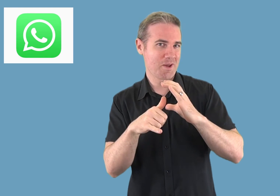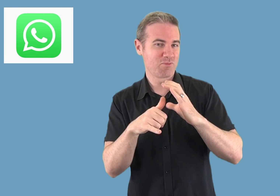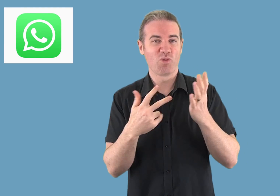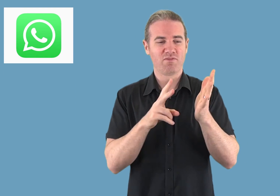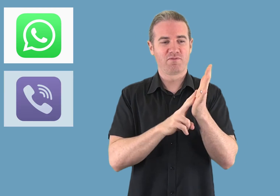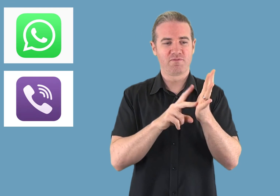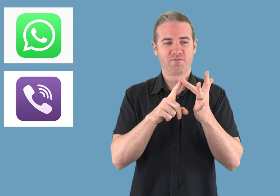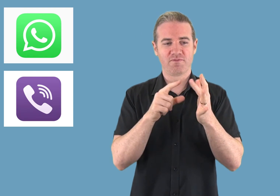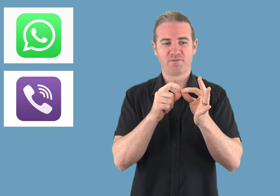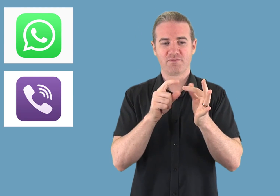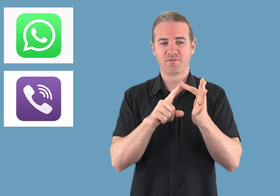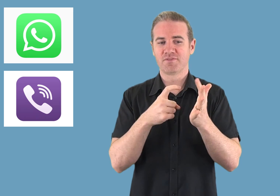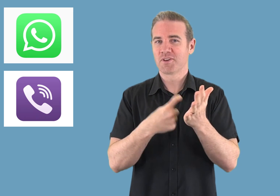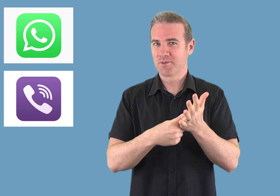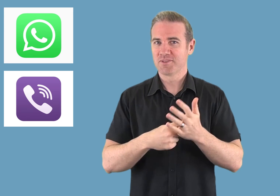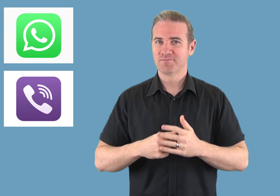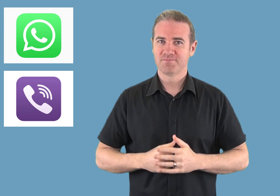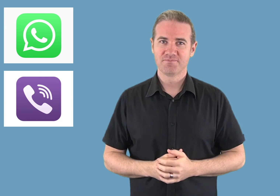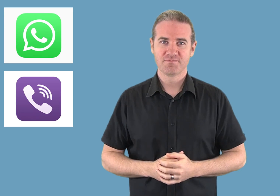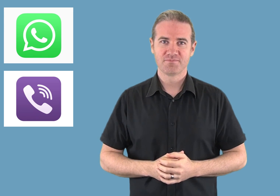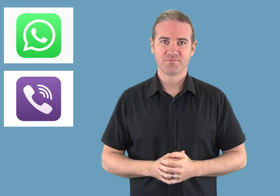* WhatsApp * Viber